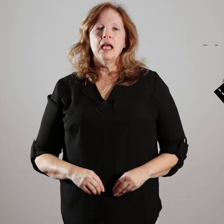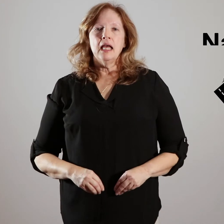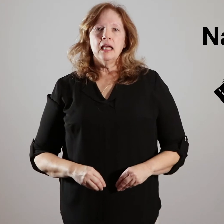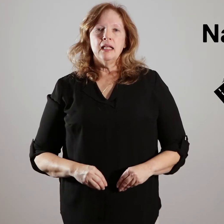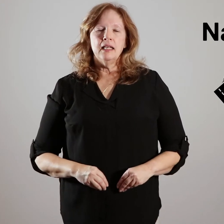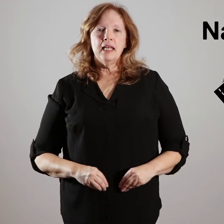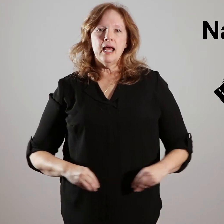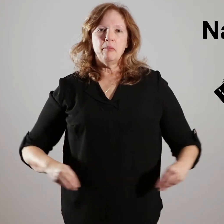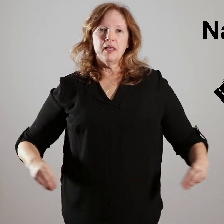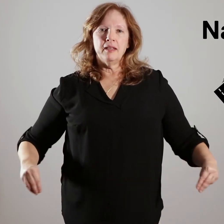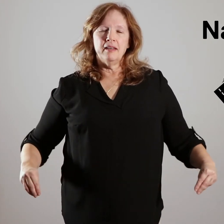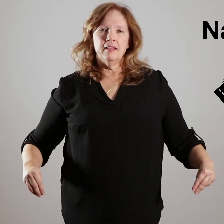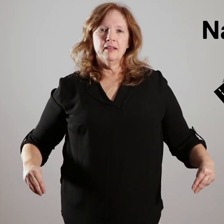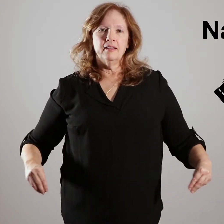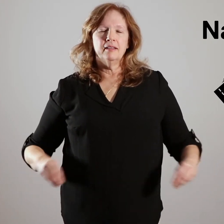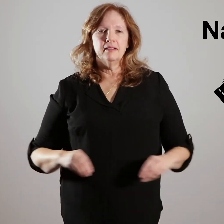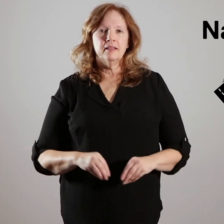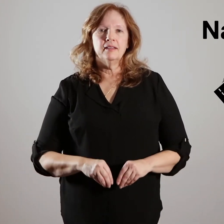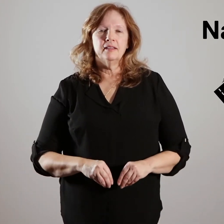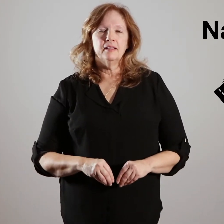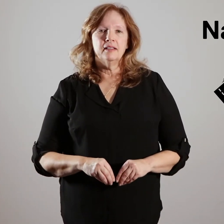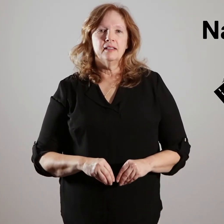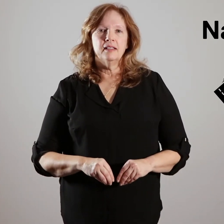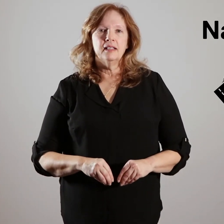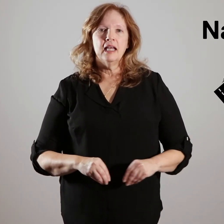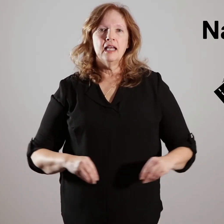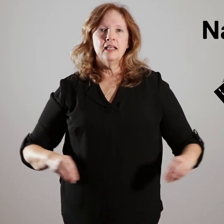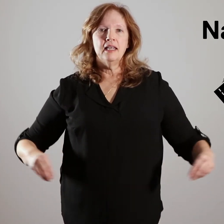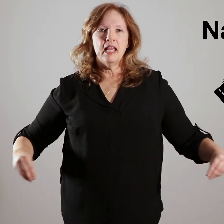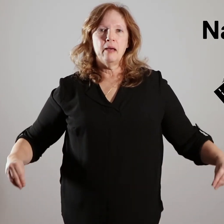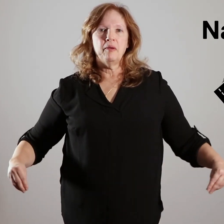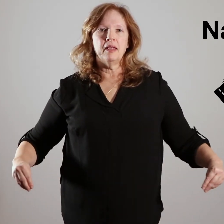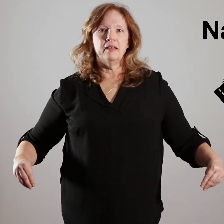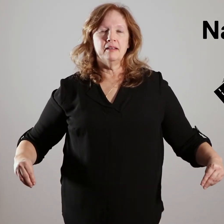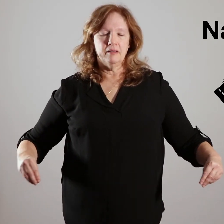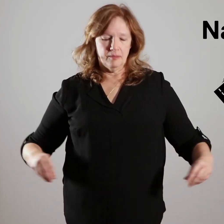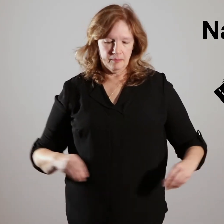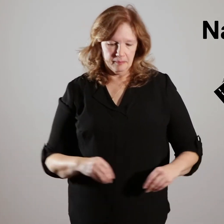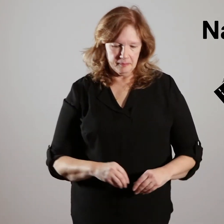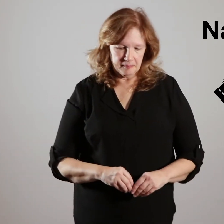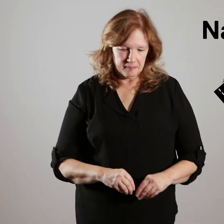[person signing napkin] napkin